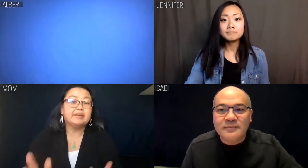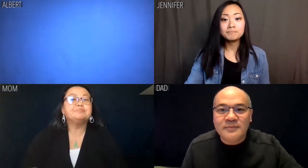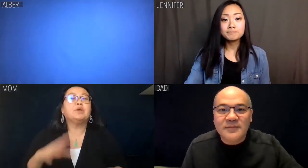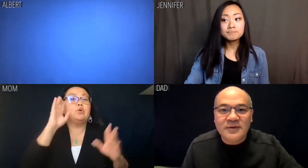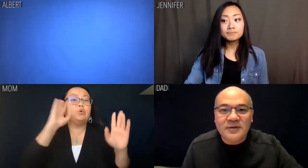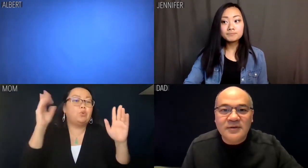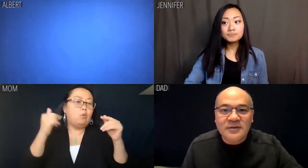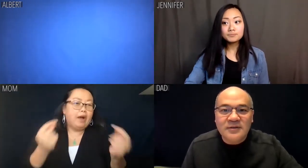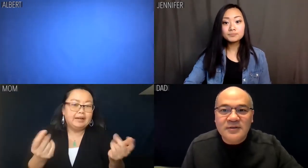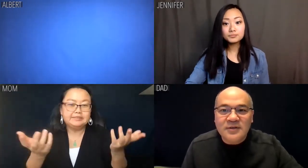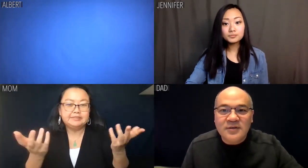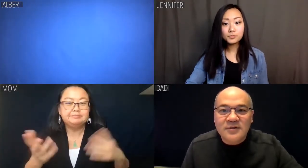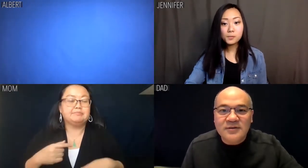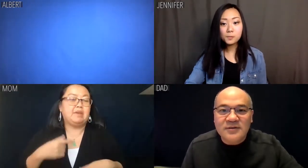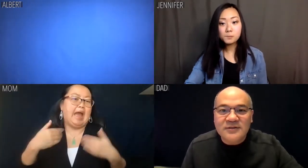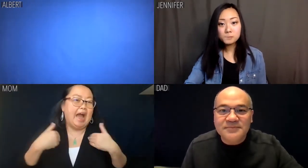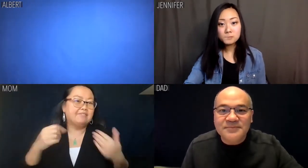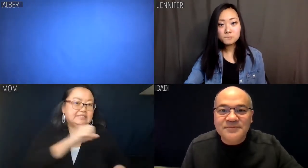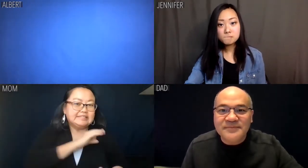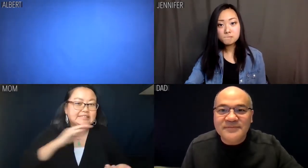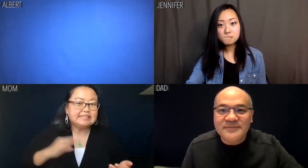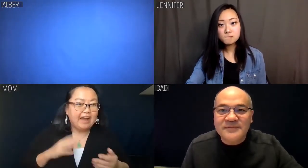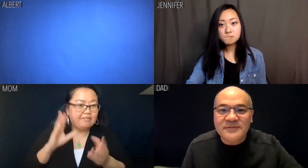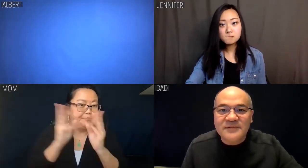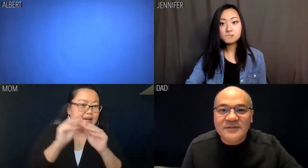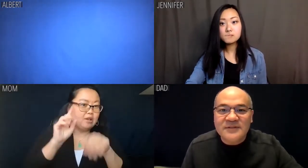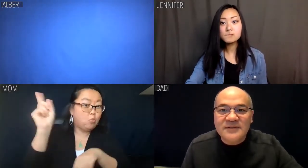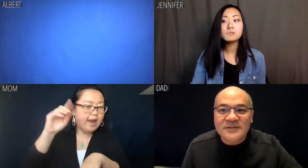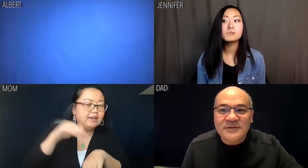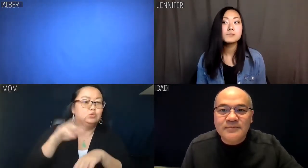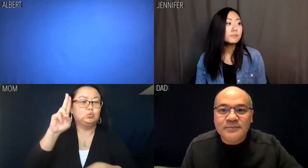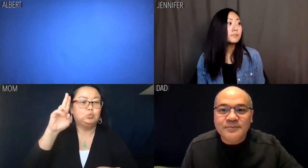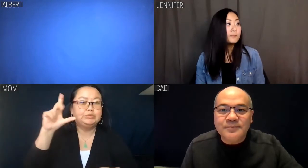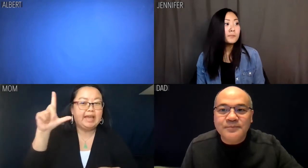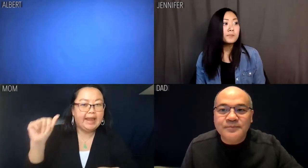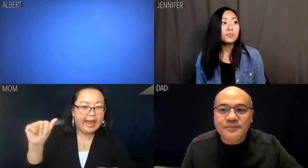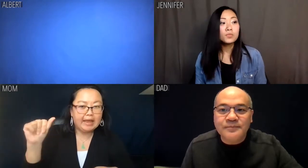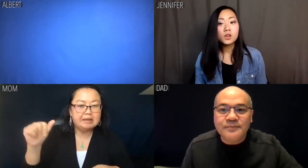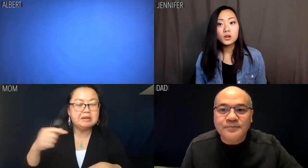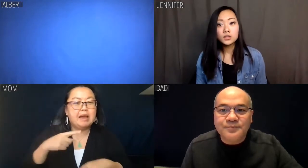Mom: You know, I had a faculty meeting at UCLA,